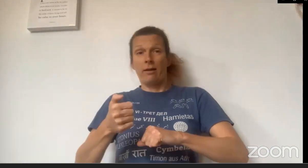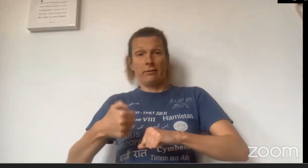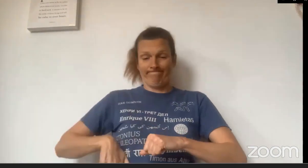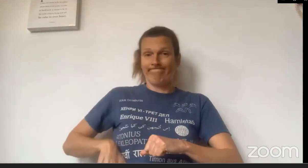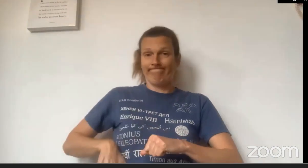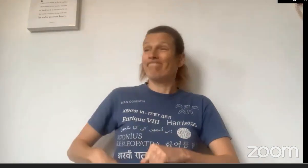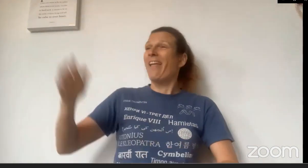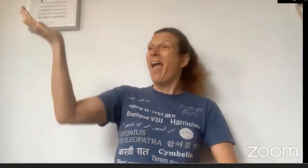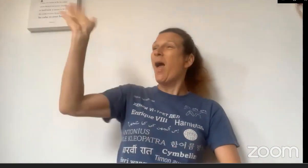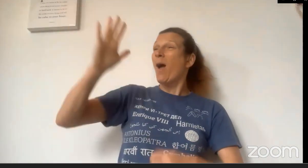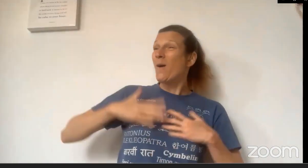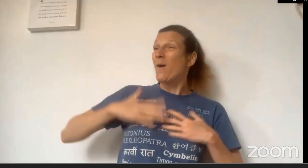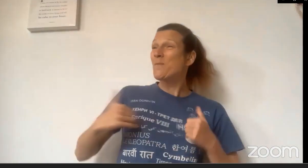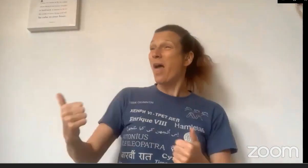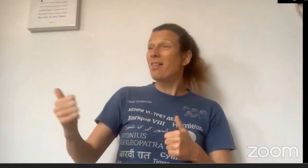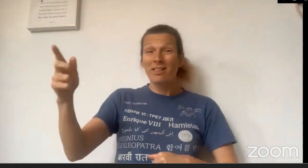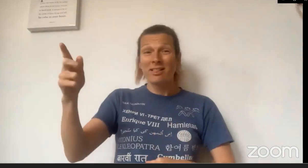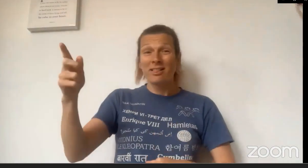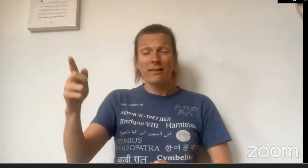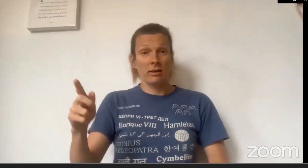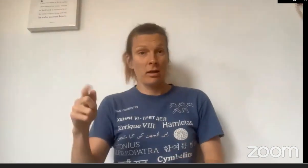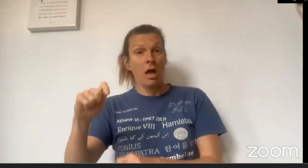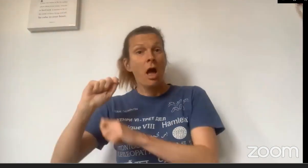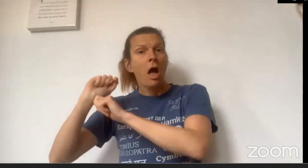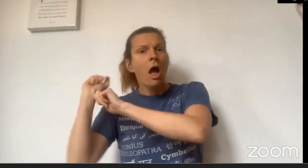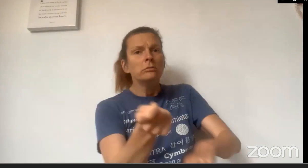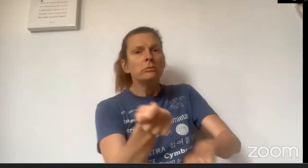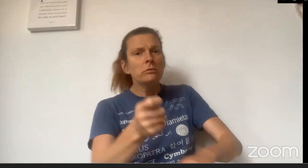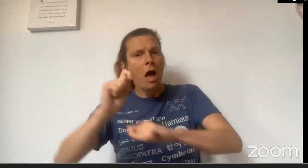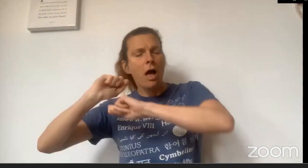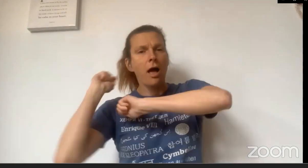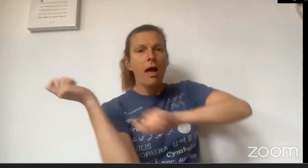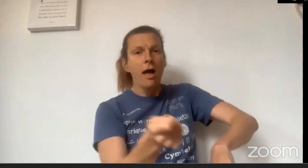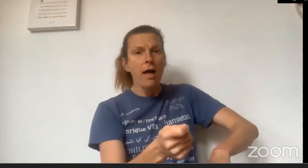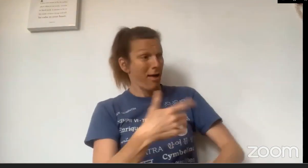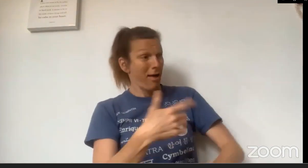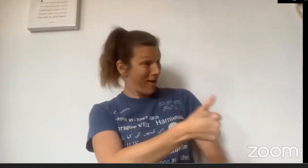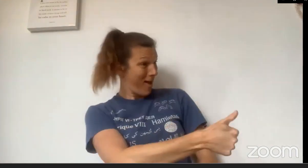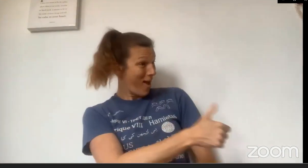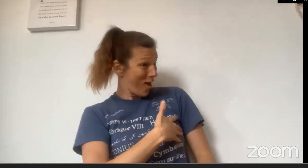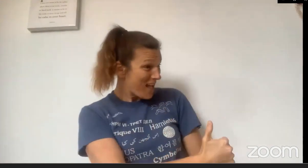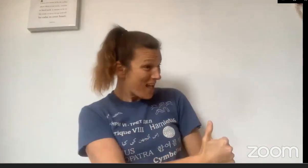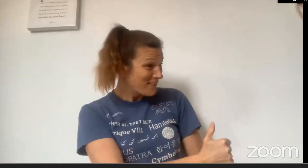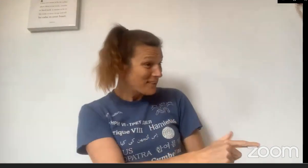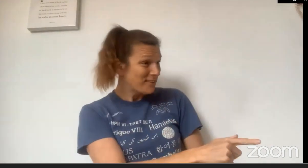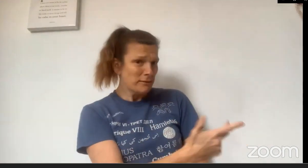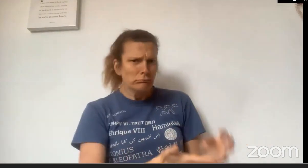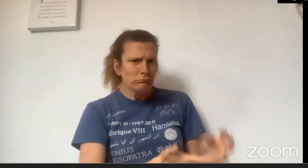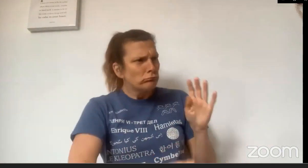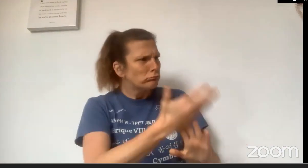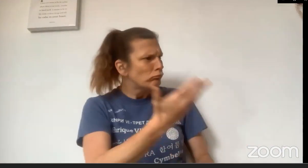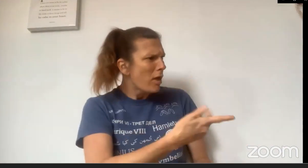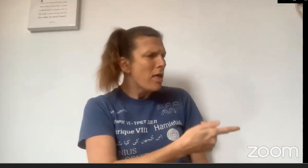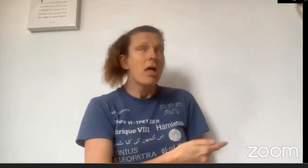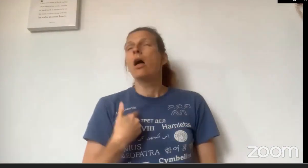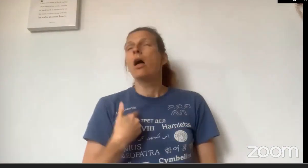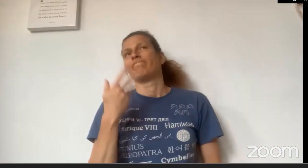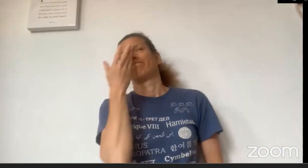And suddenly, she bumped into a woodcutter. "Hello! How are you? Where were you off to?"